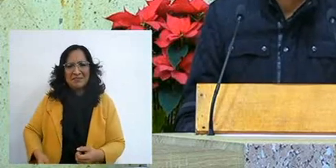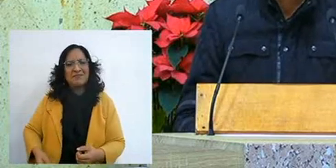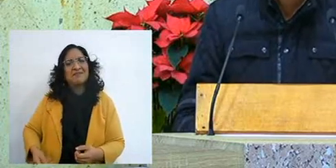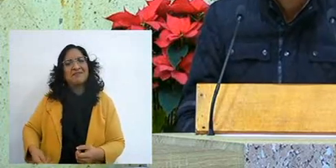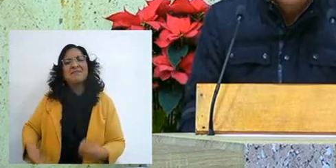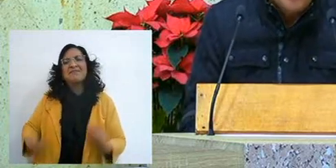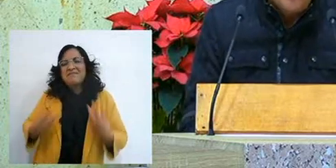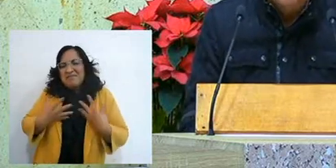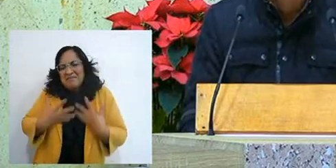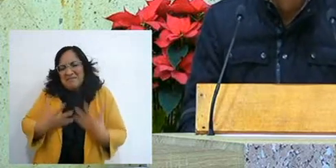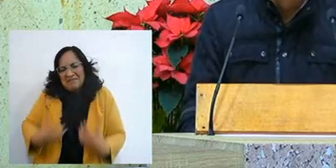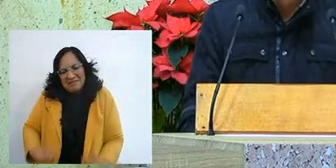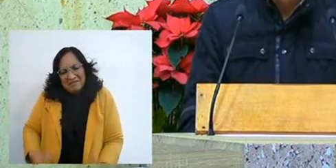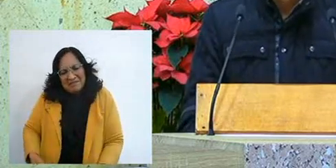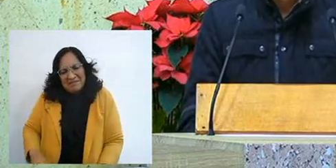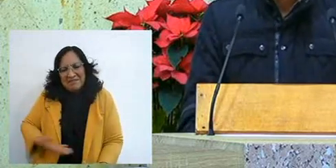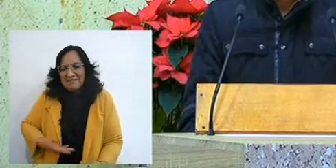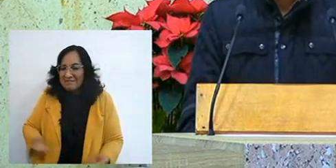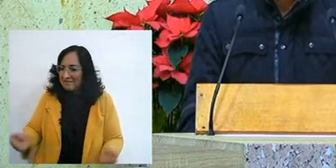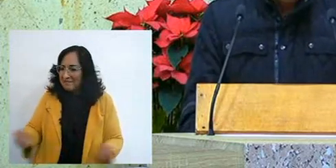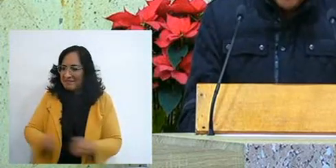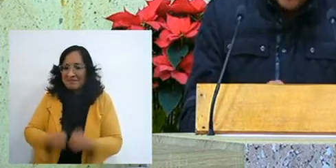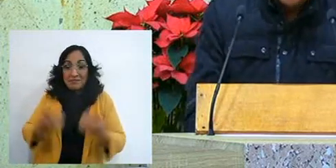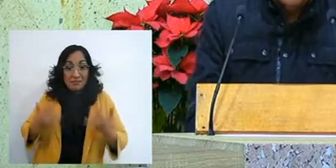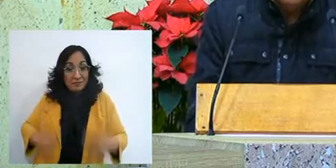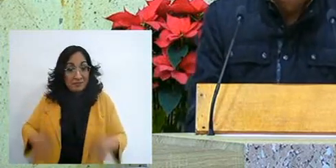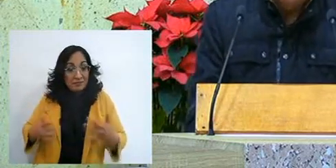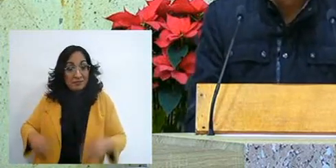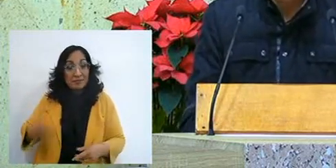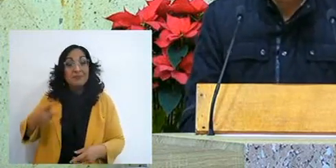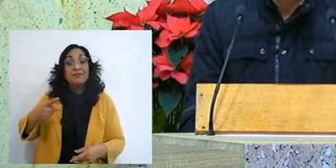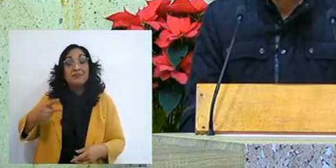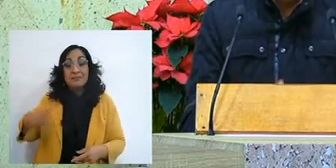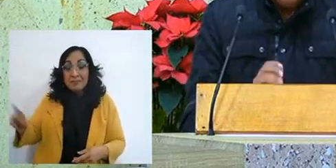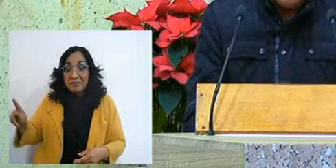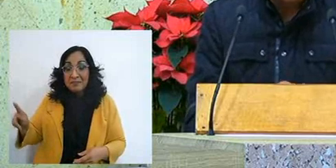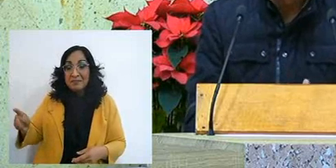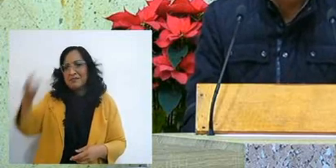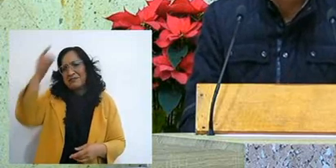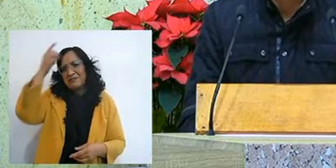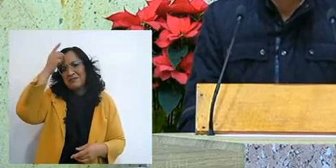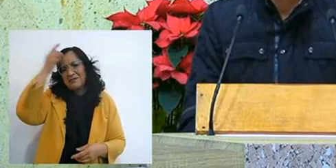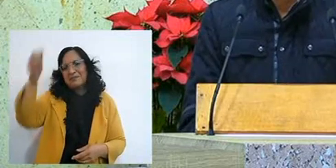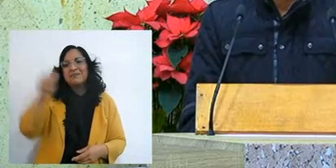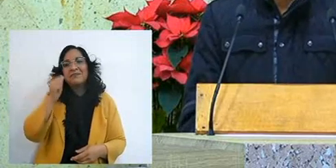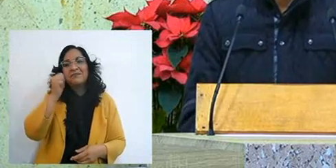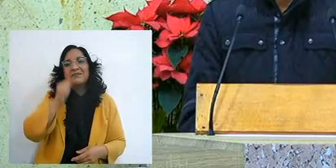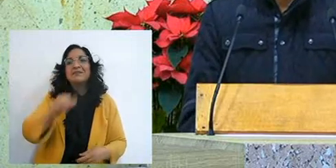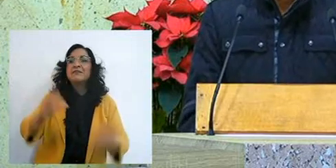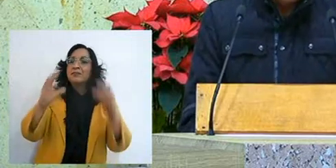the Lord always kept it, always had it in his hand, in the hollow of his hand,